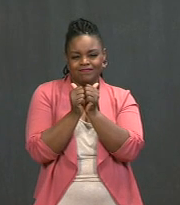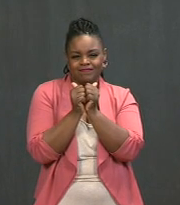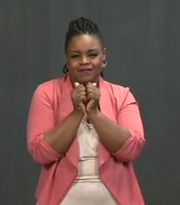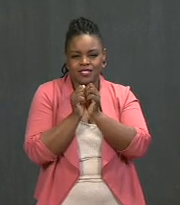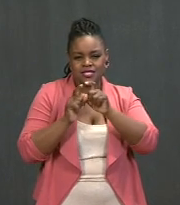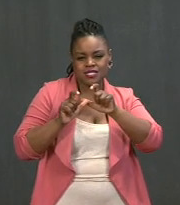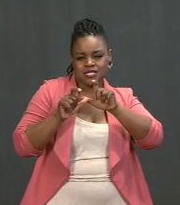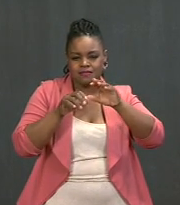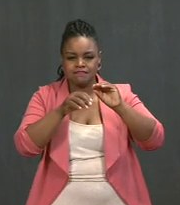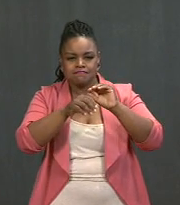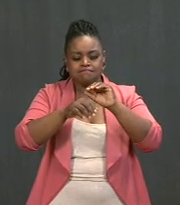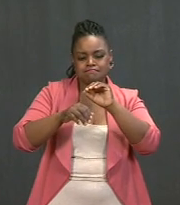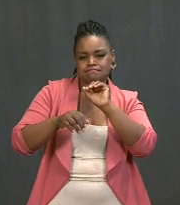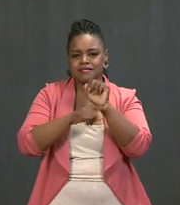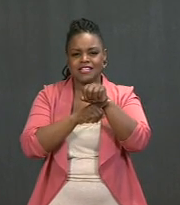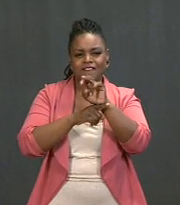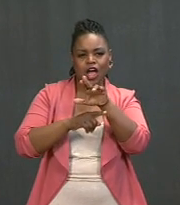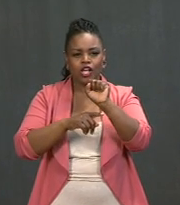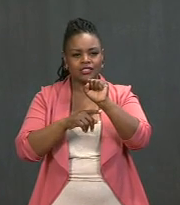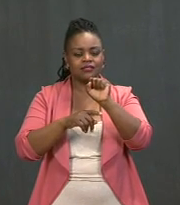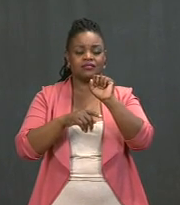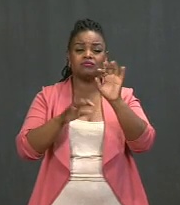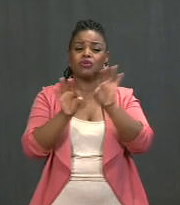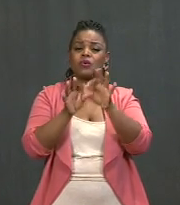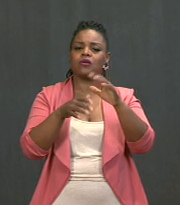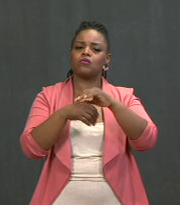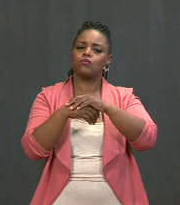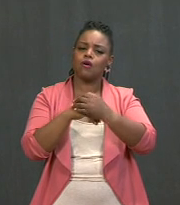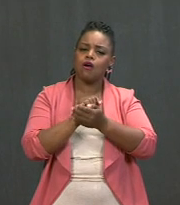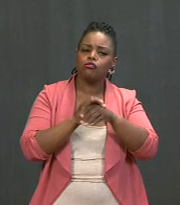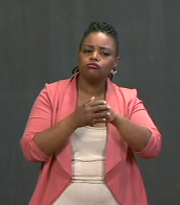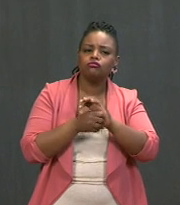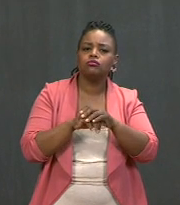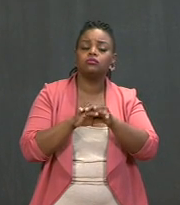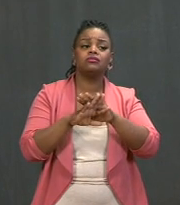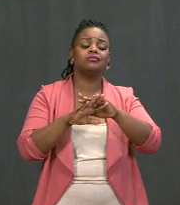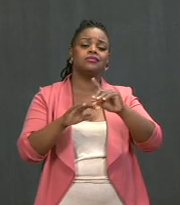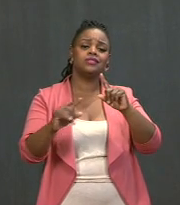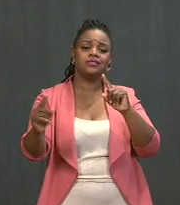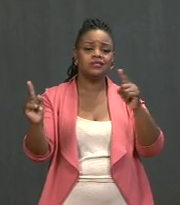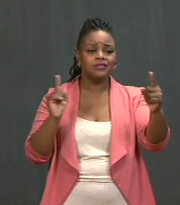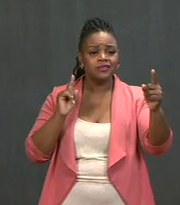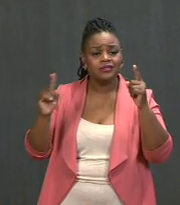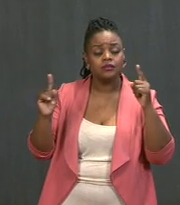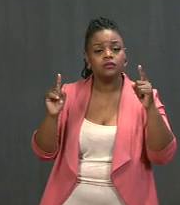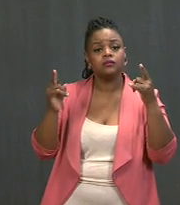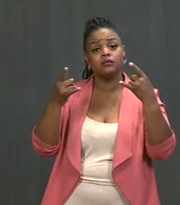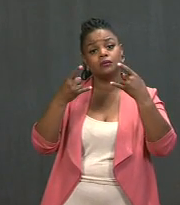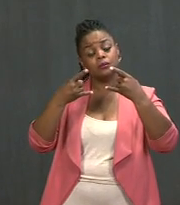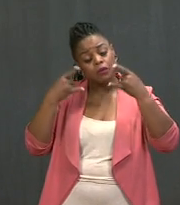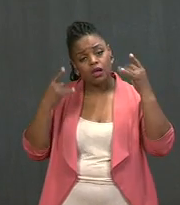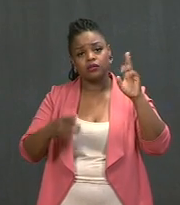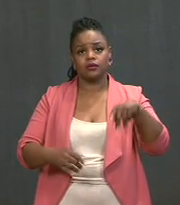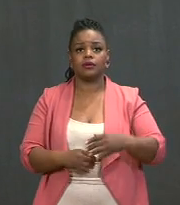we need everyone to wash their hands, socially distance, and mask up in a recommended mask from the CDC.